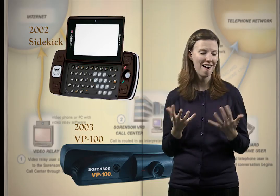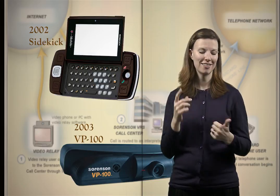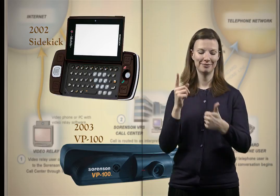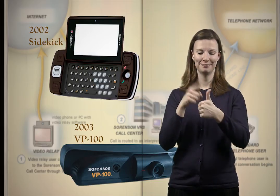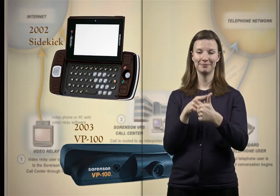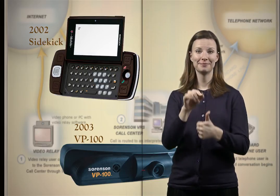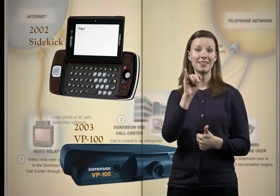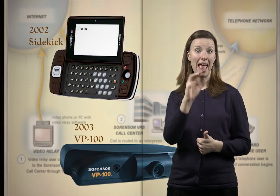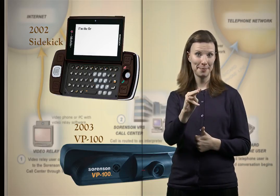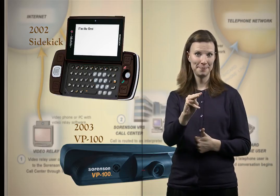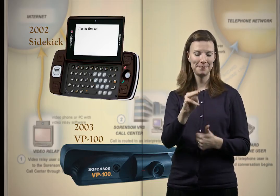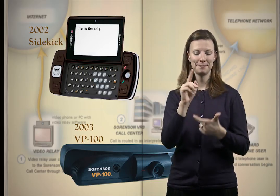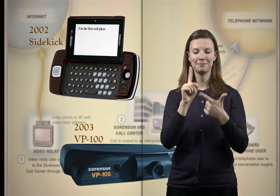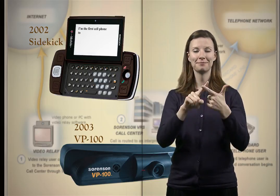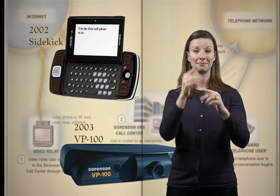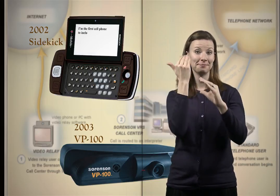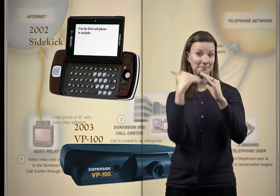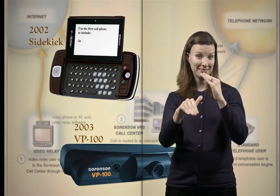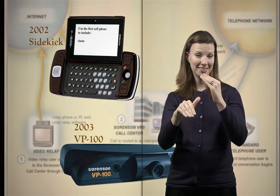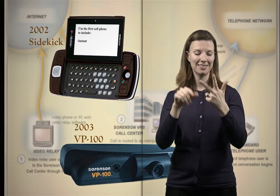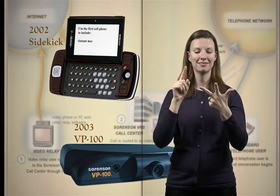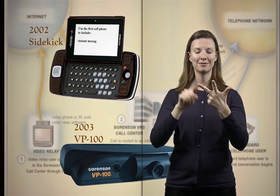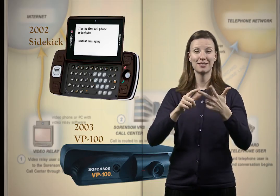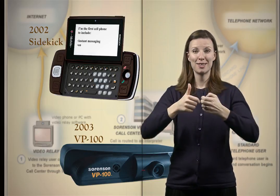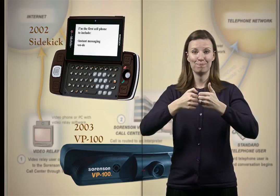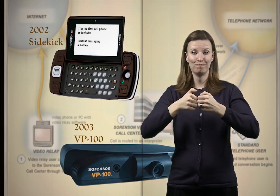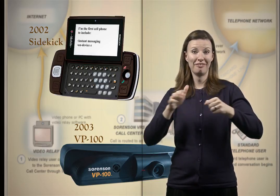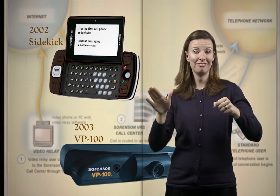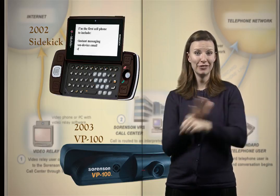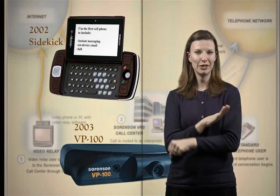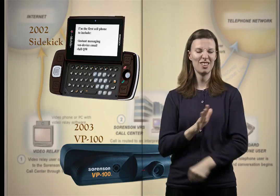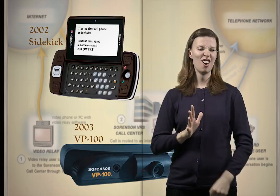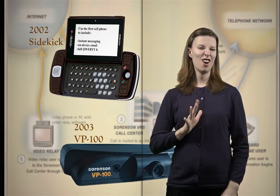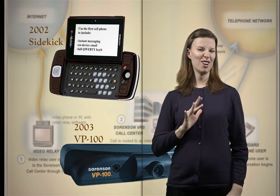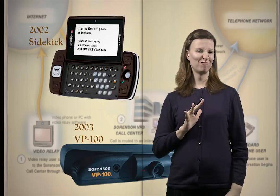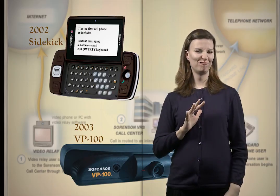instant messaging along with on-device email and a full QWERTY keyboard.